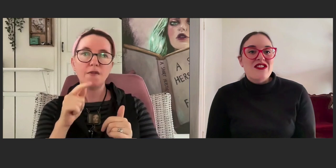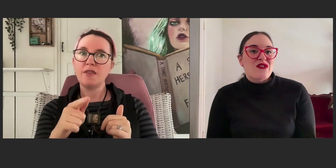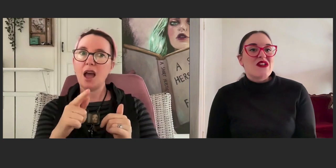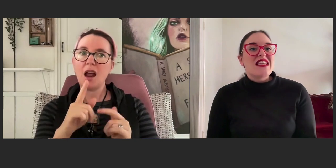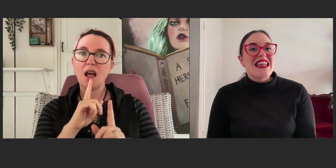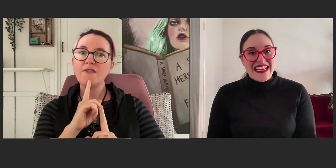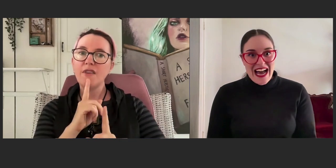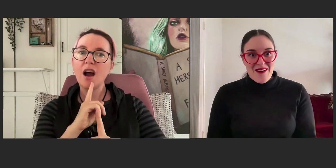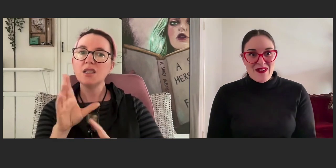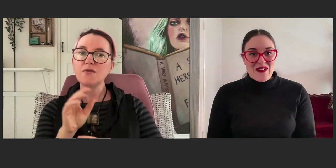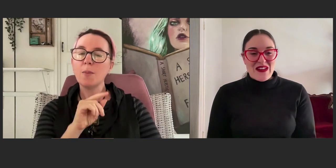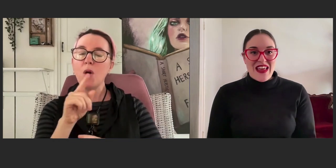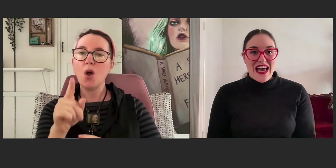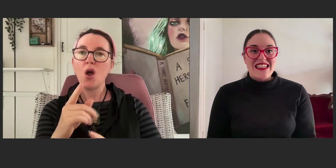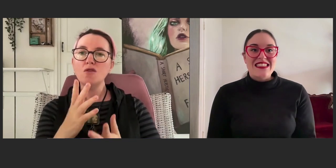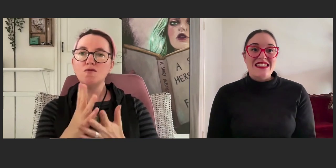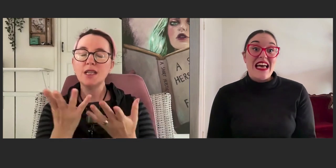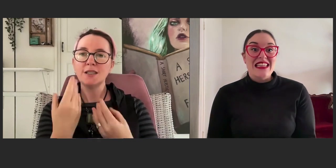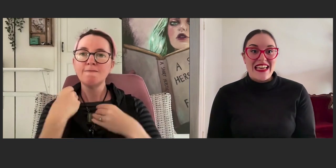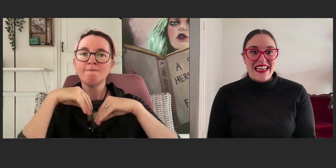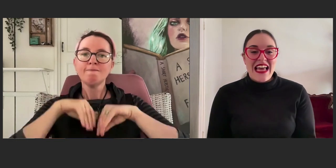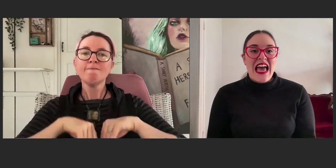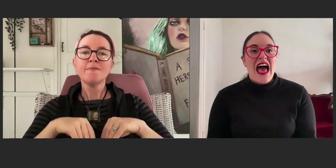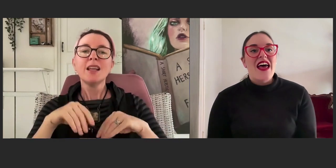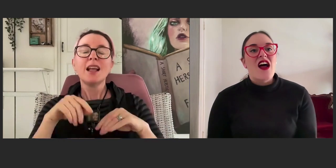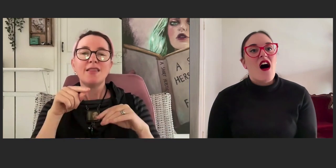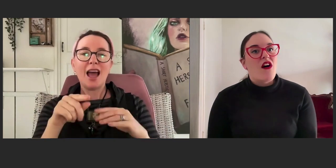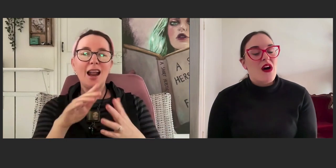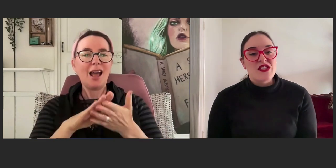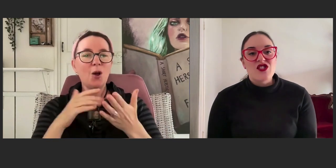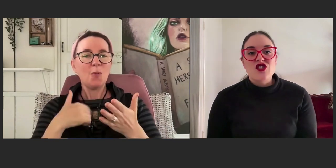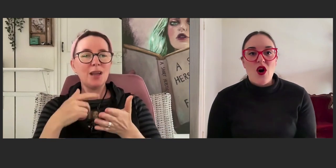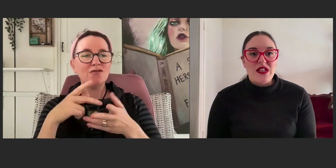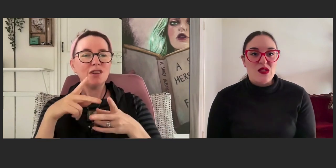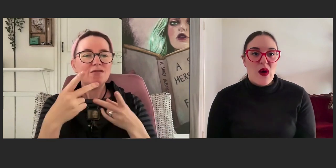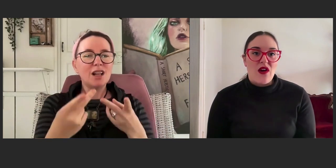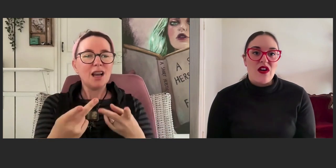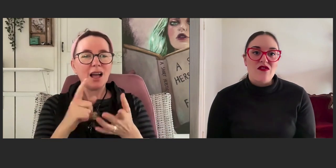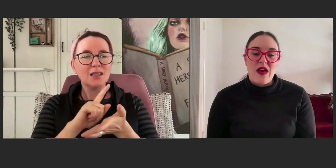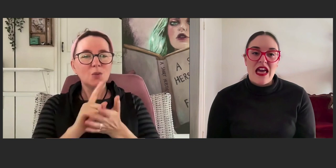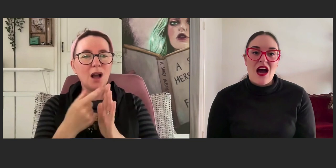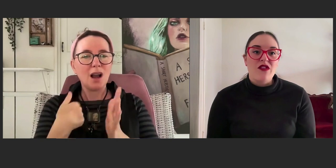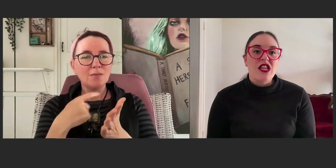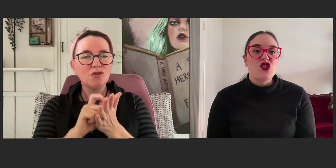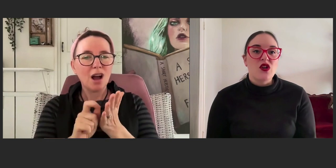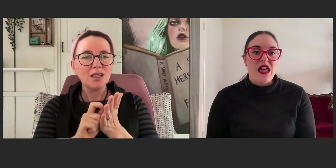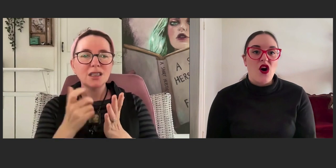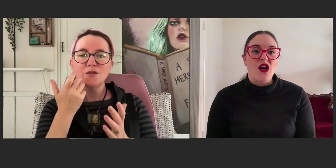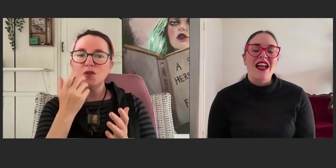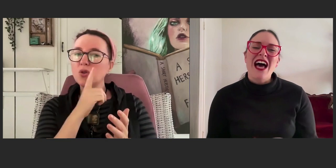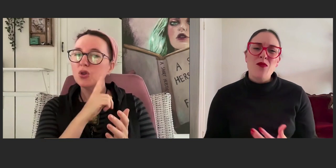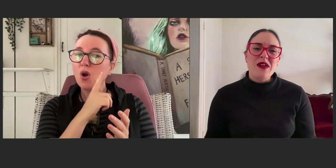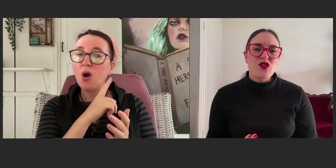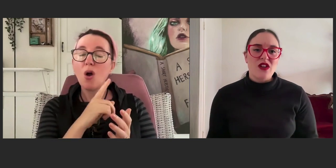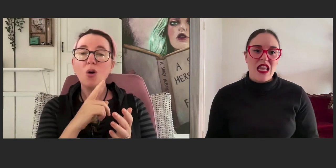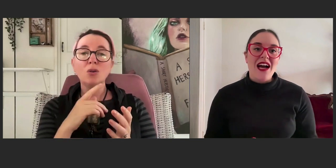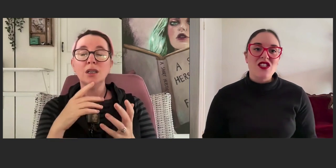she'll clean up all of that telling and oh, that was so inspiring for me. I really took that on and it helped me to relax,